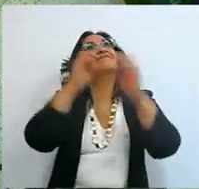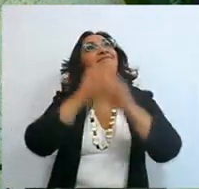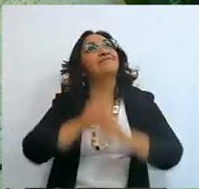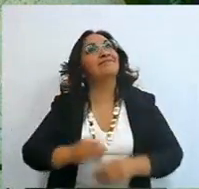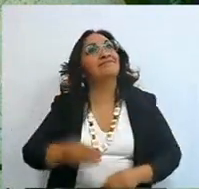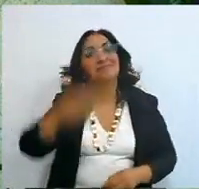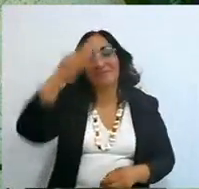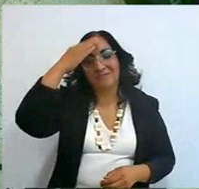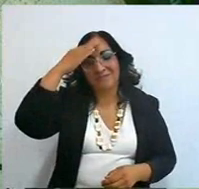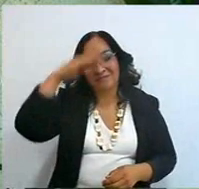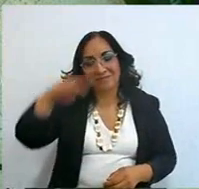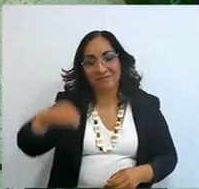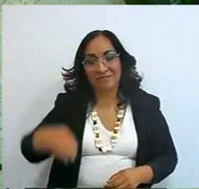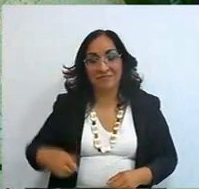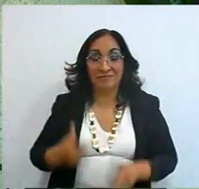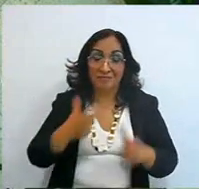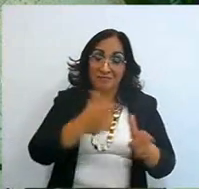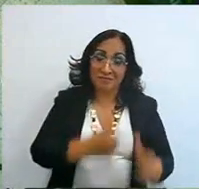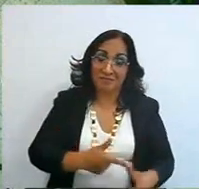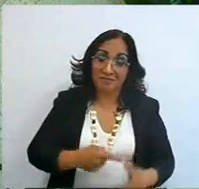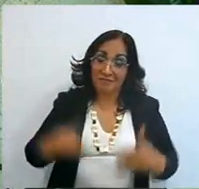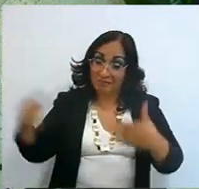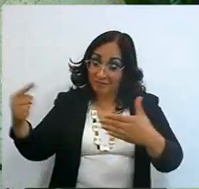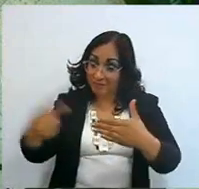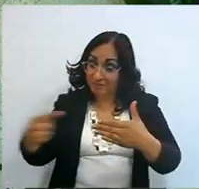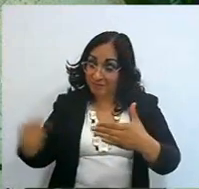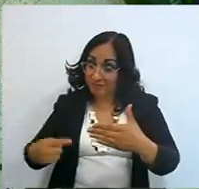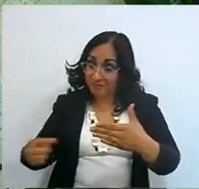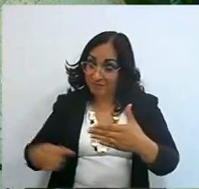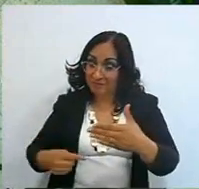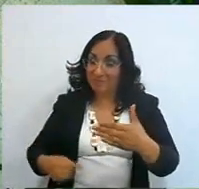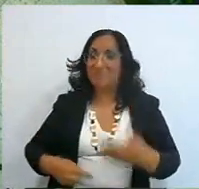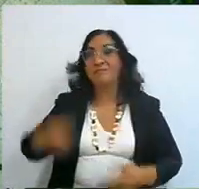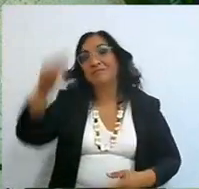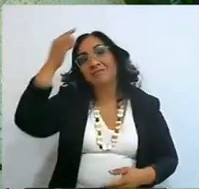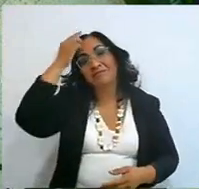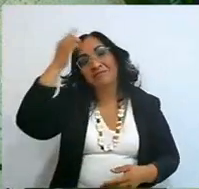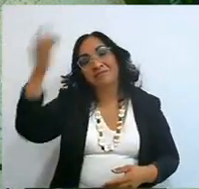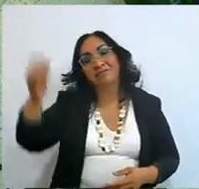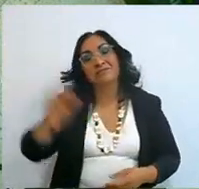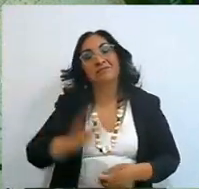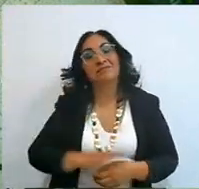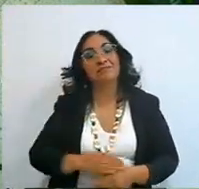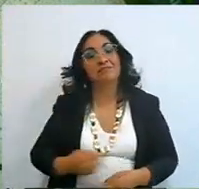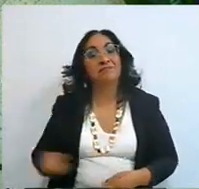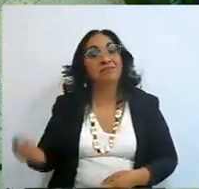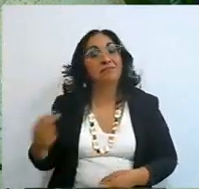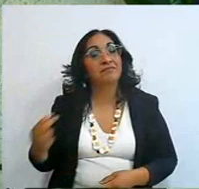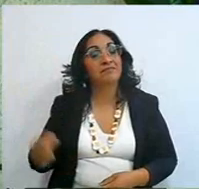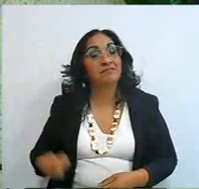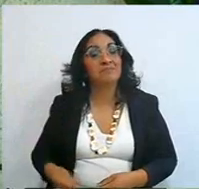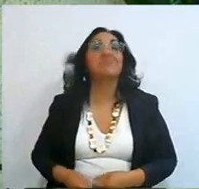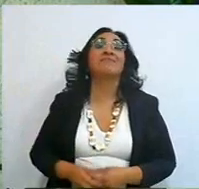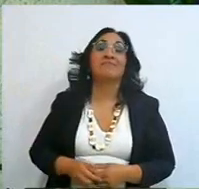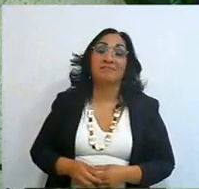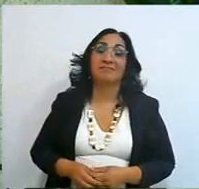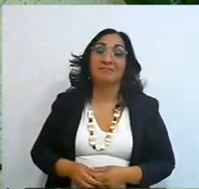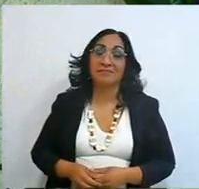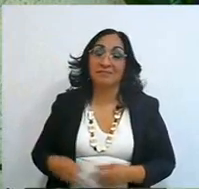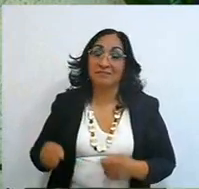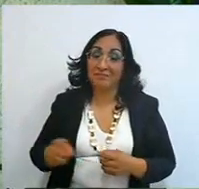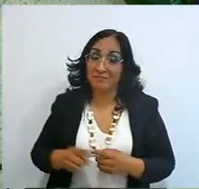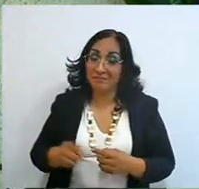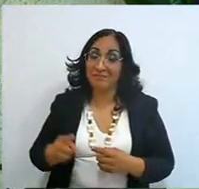that is why they do not struggle to follow a musical instruction, because the guarantee of God is first in their hearts,